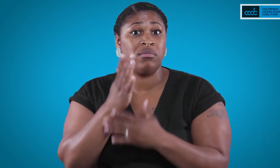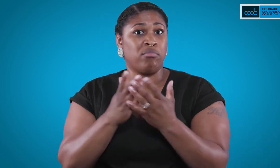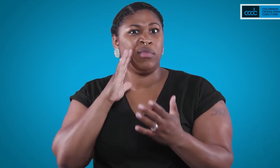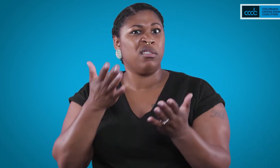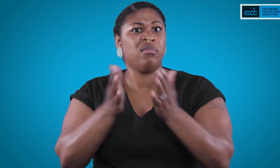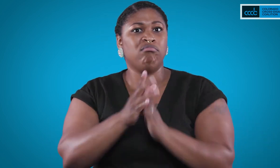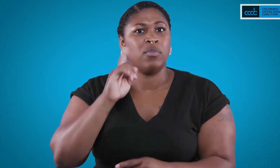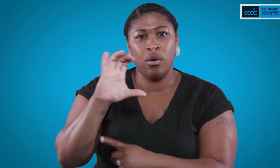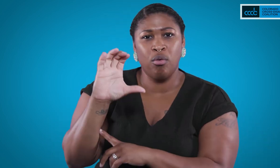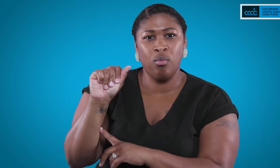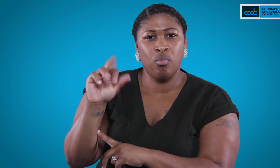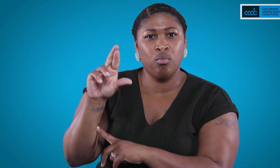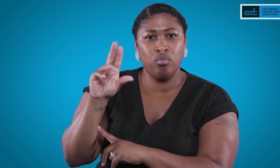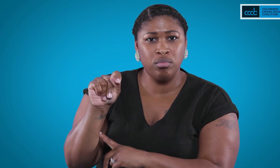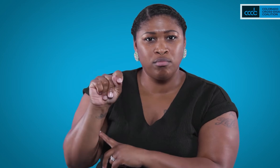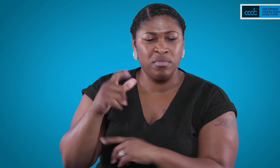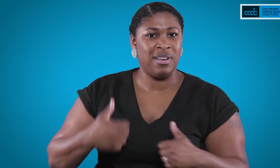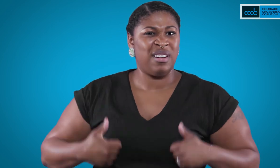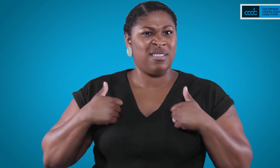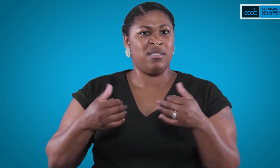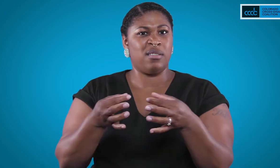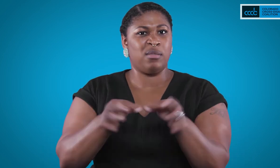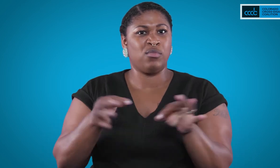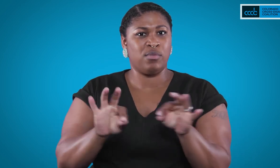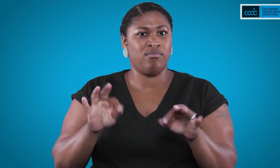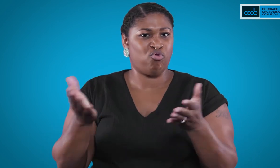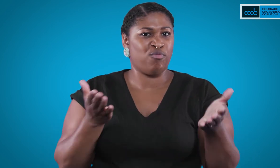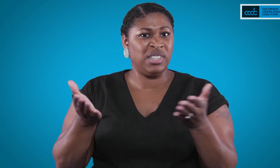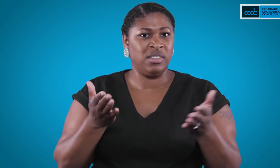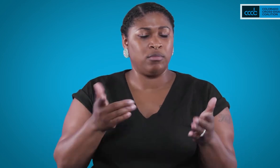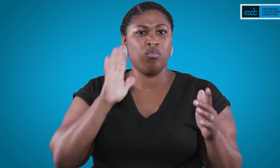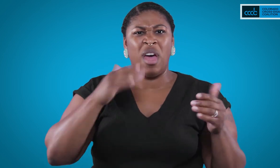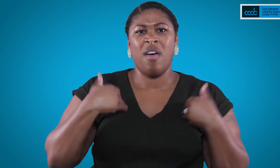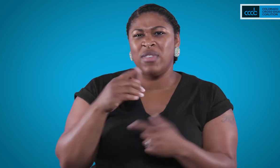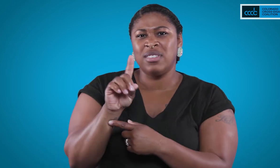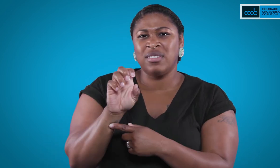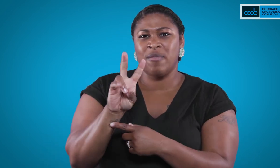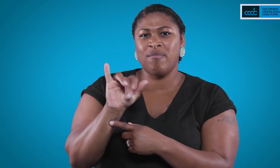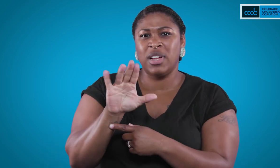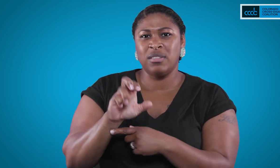You may get a request for CART- a live captioning service. The service provider will have a device